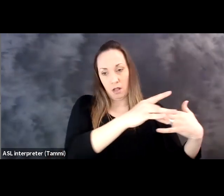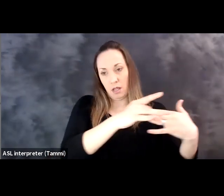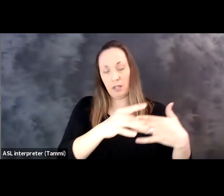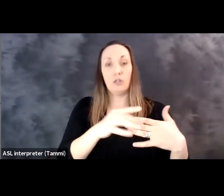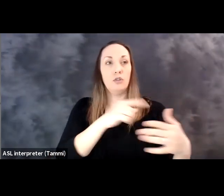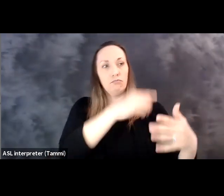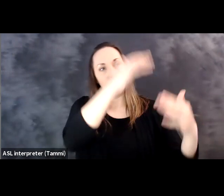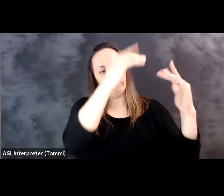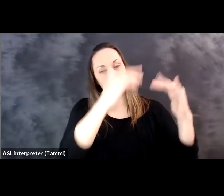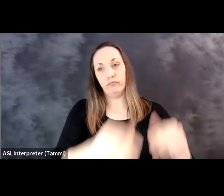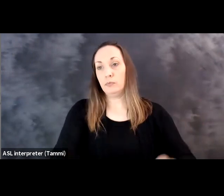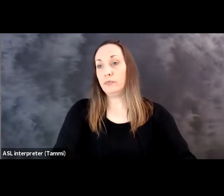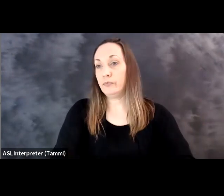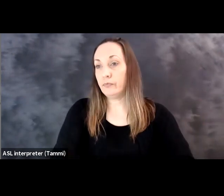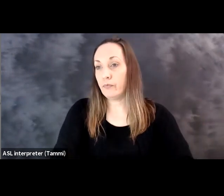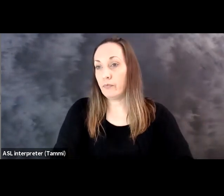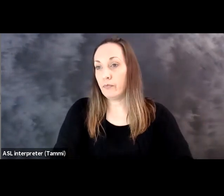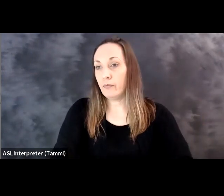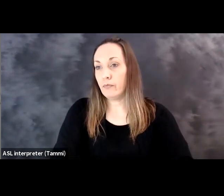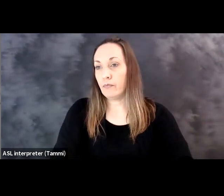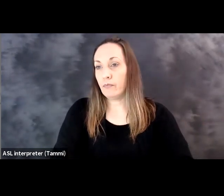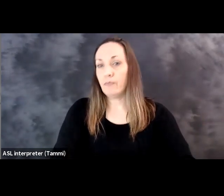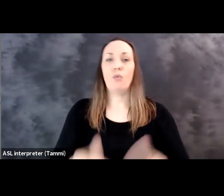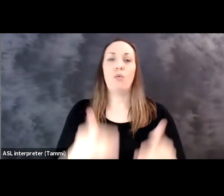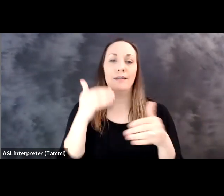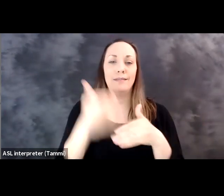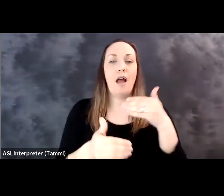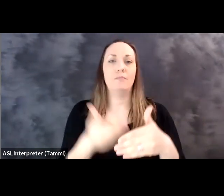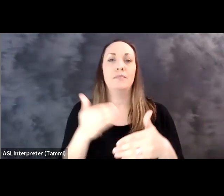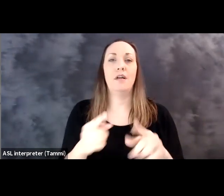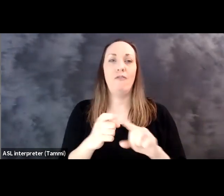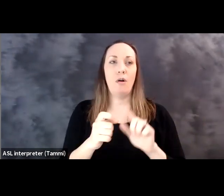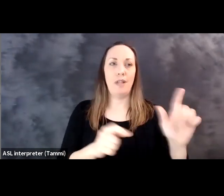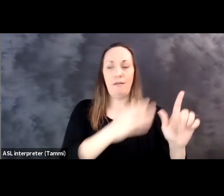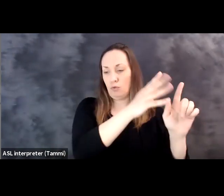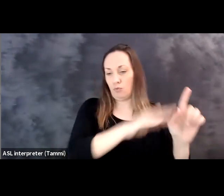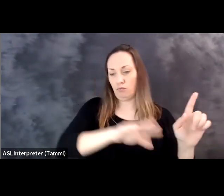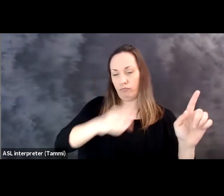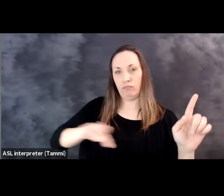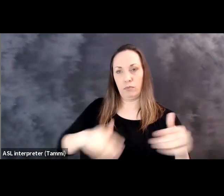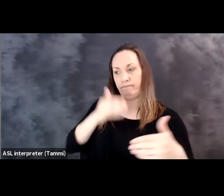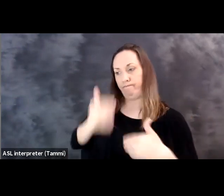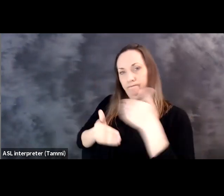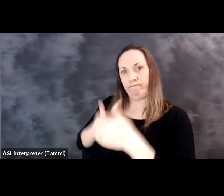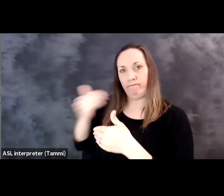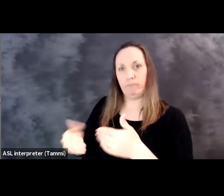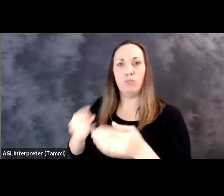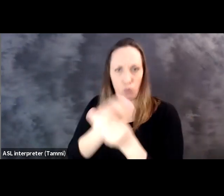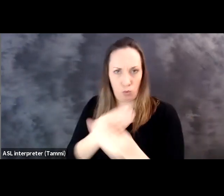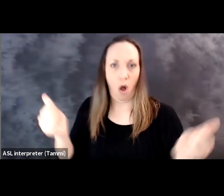On the left you see a customer problem leading all the way to the customer